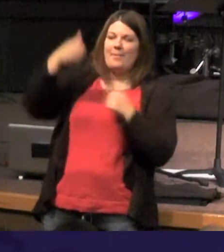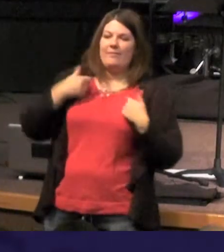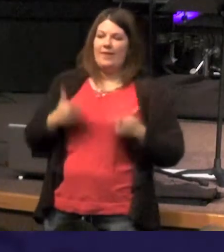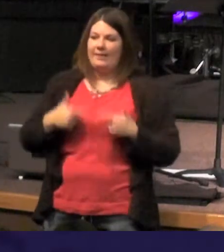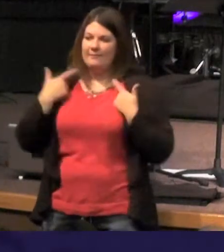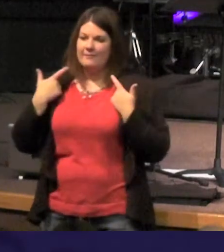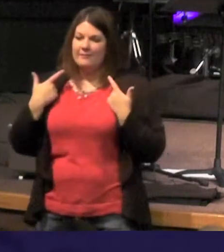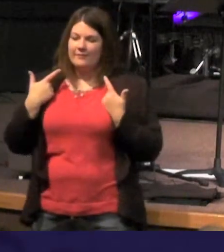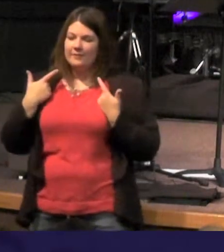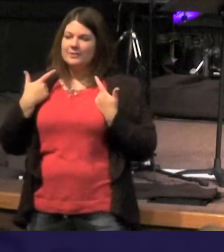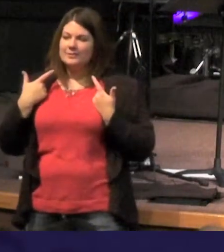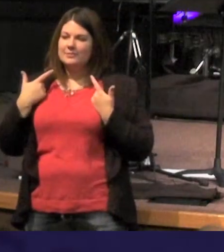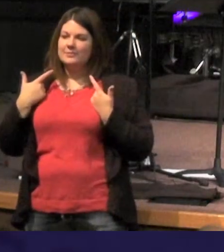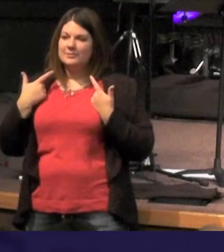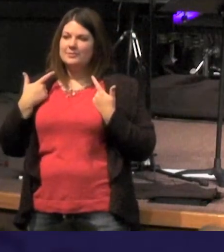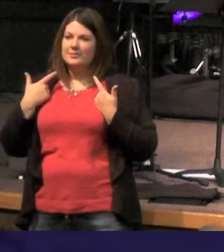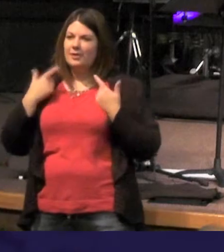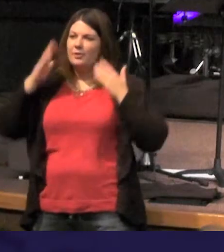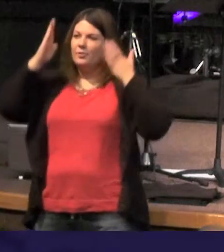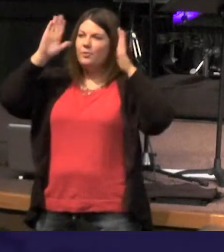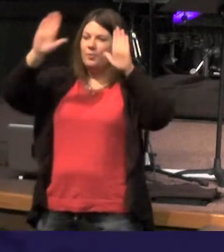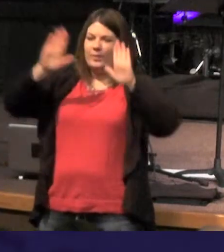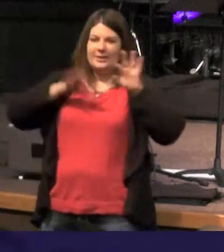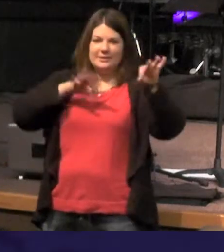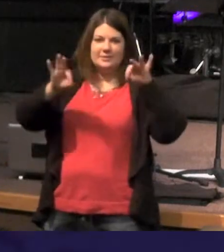it's a great description who Jesus is